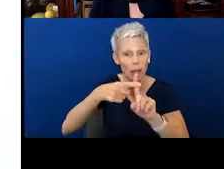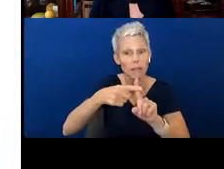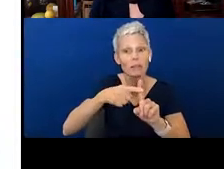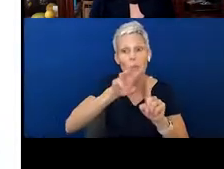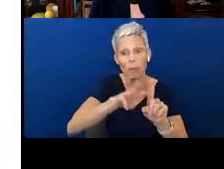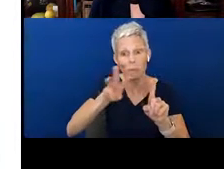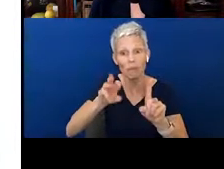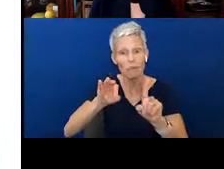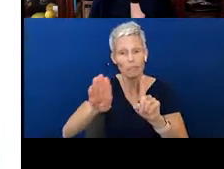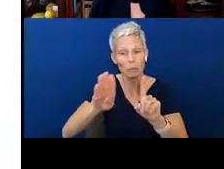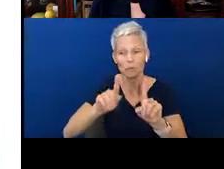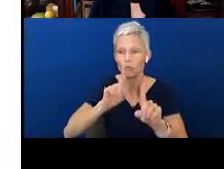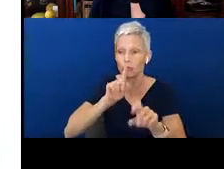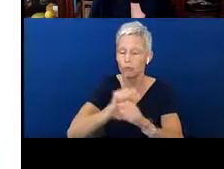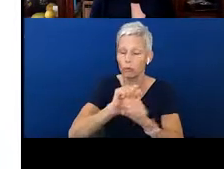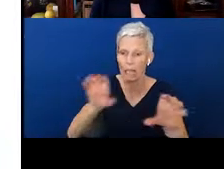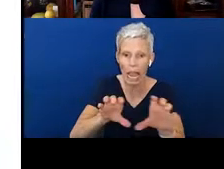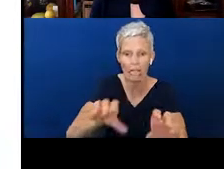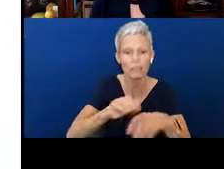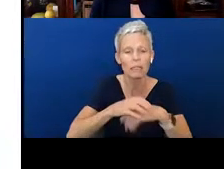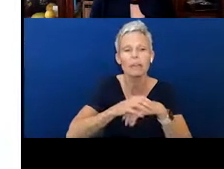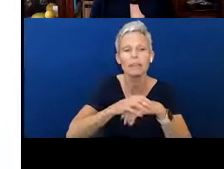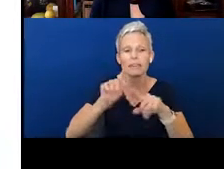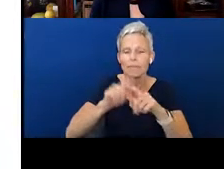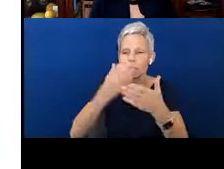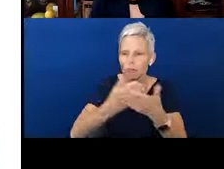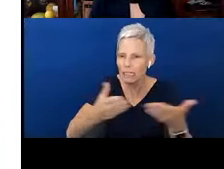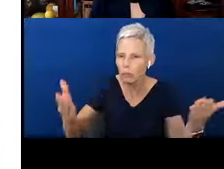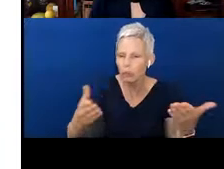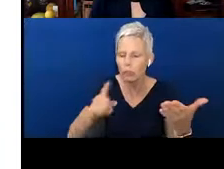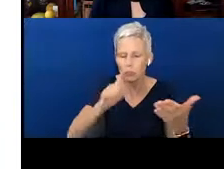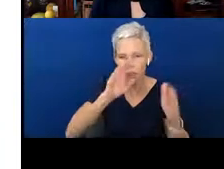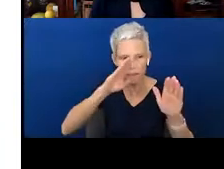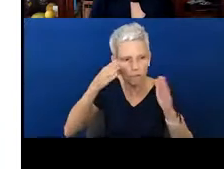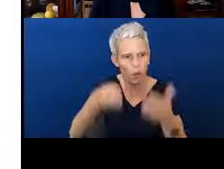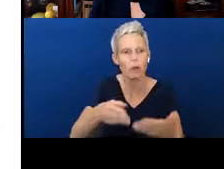interactive. We have a lot of resources. We have resources dedicated to supporting